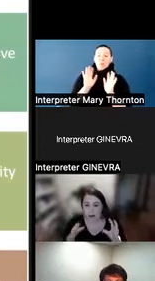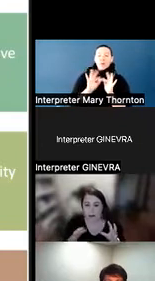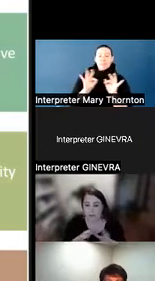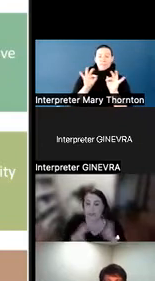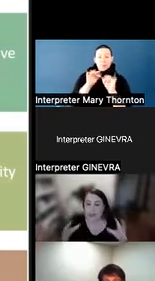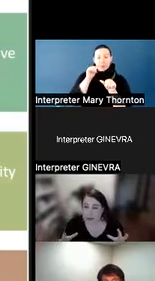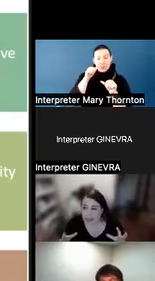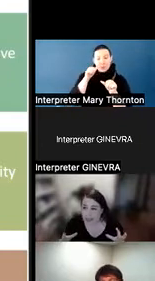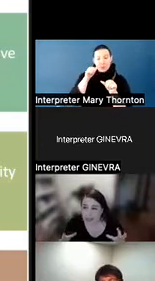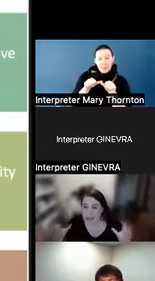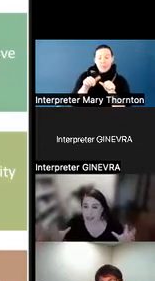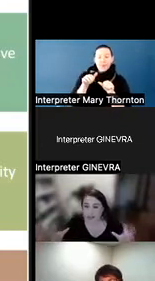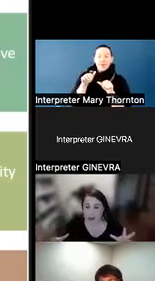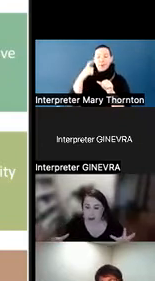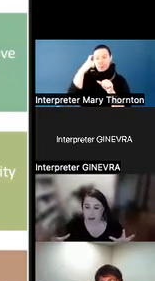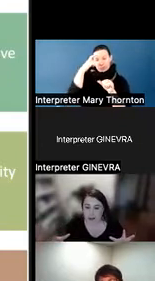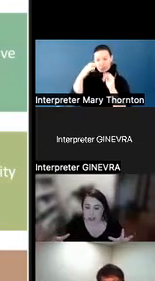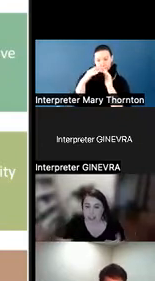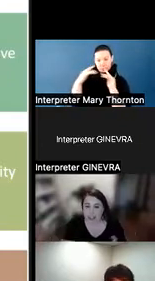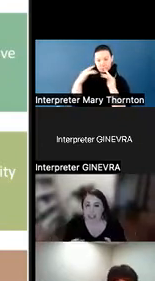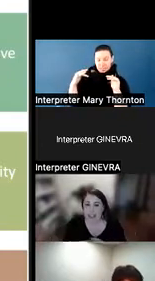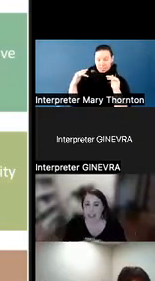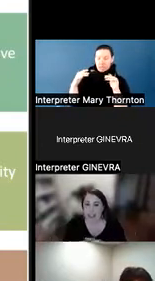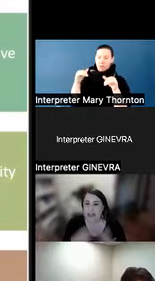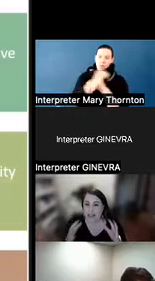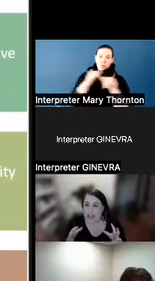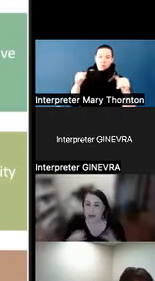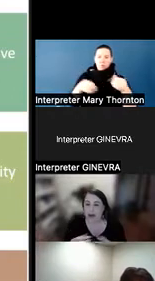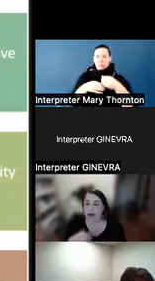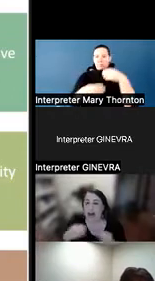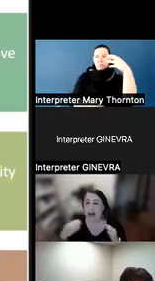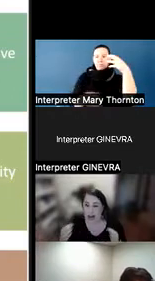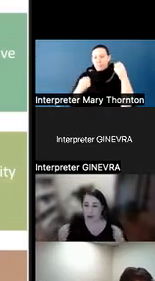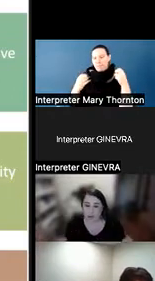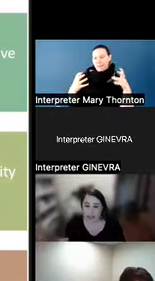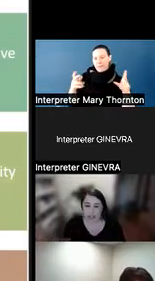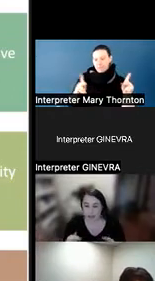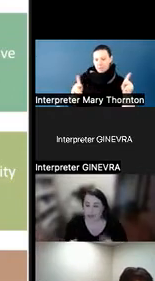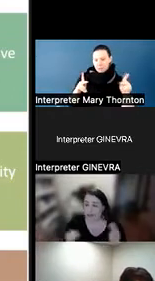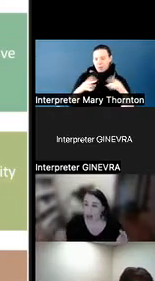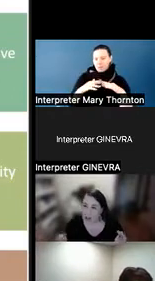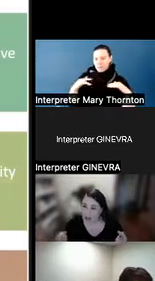of the first ways that we can support our students is in thinking about how we talk about them